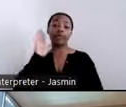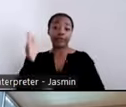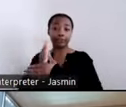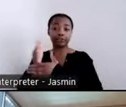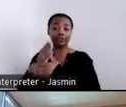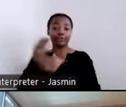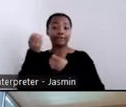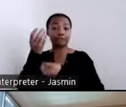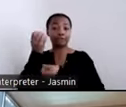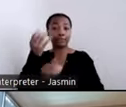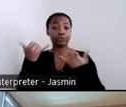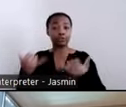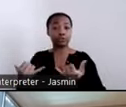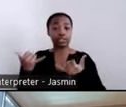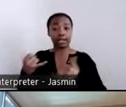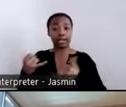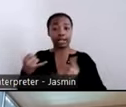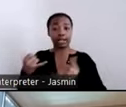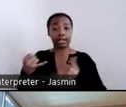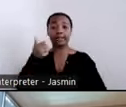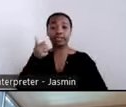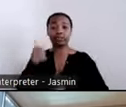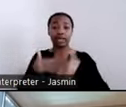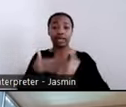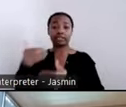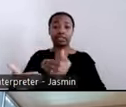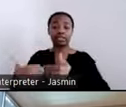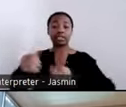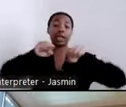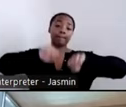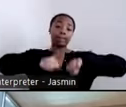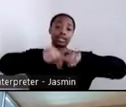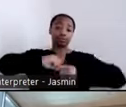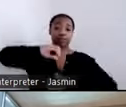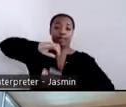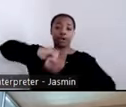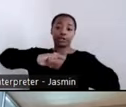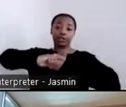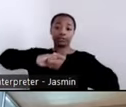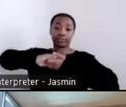best practices, potential partnerships, things that they are doing to promote